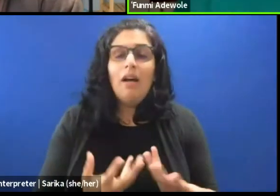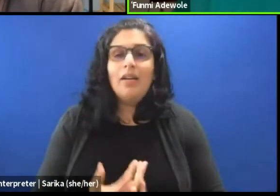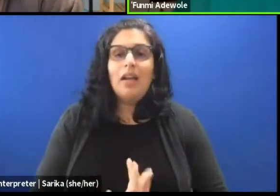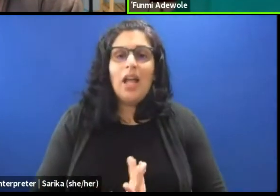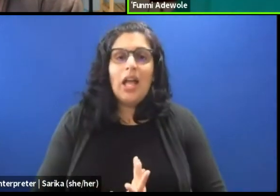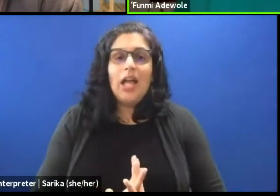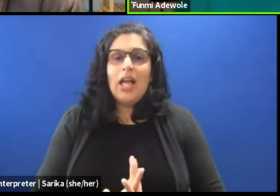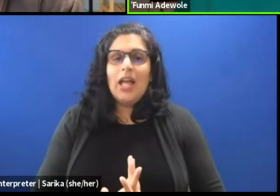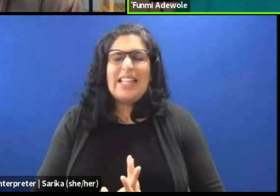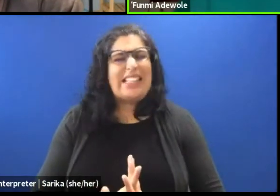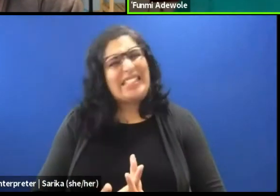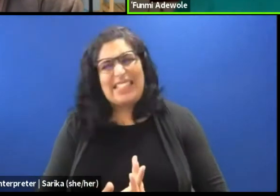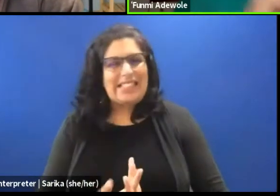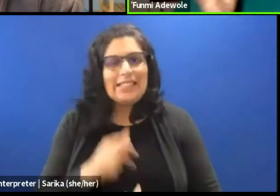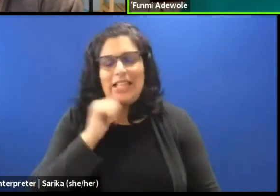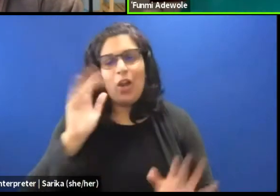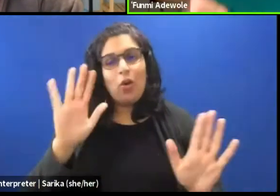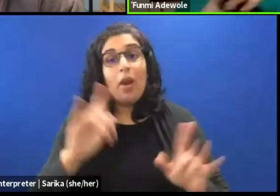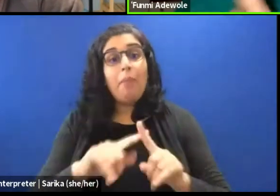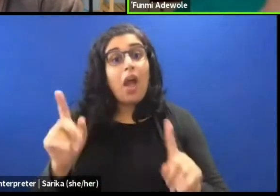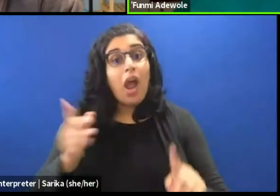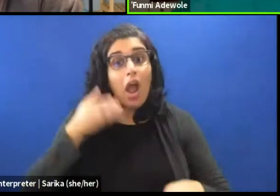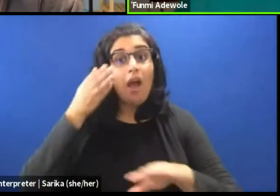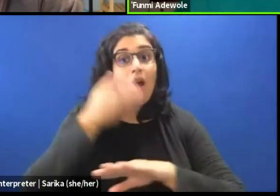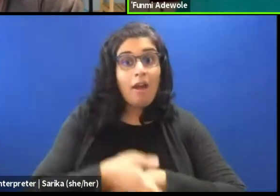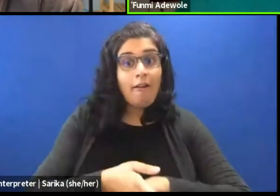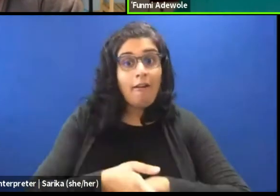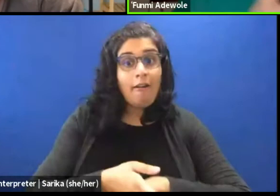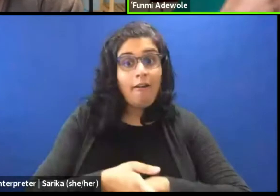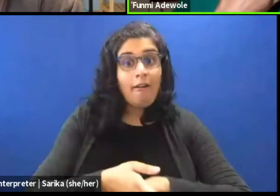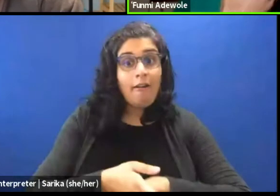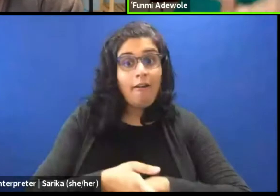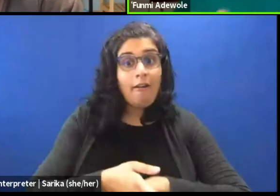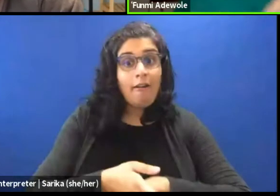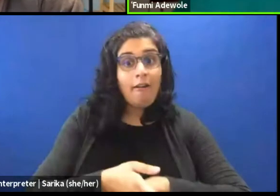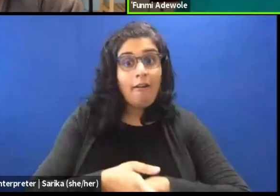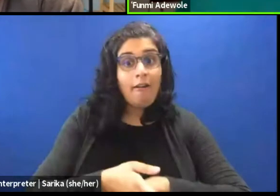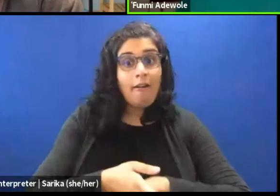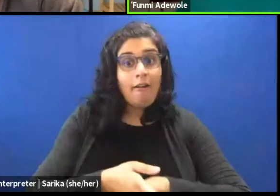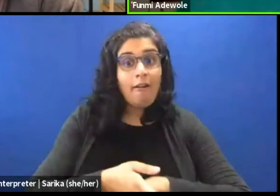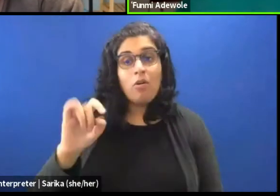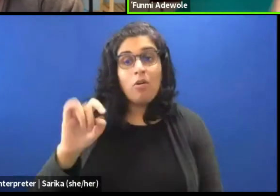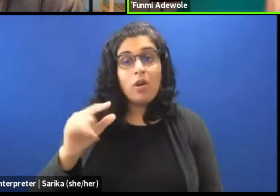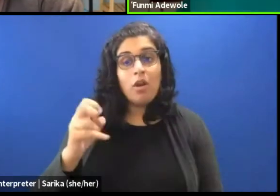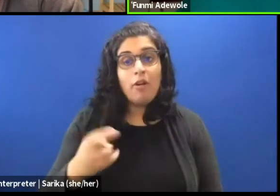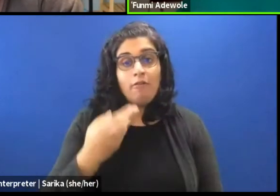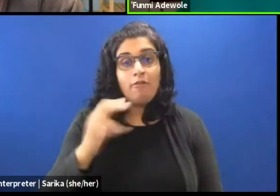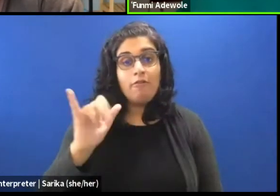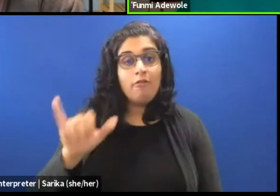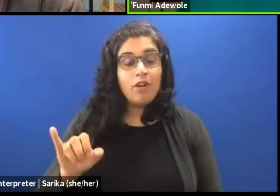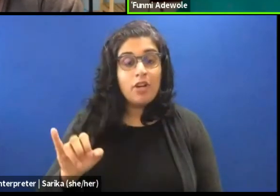It did not go down too well. But then afterwards, a choreograph approached me and said, I saw your piece,